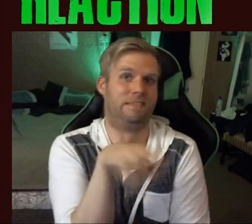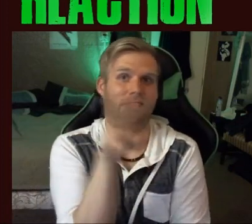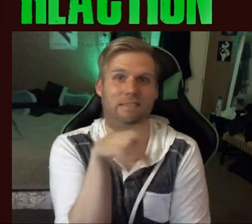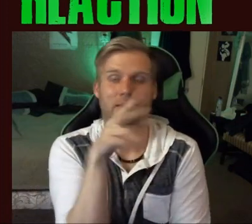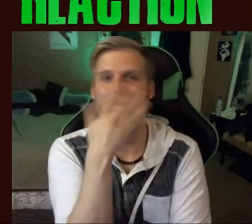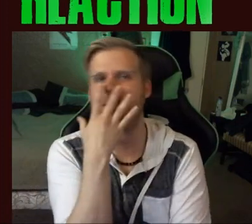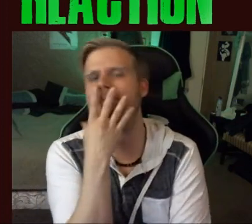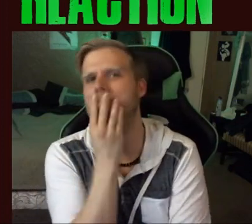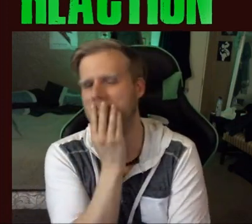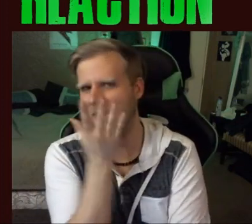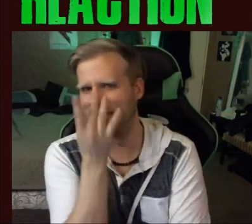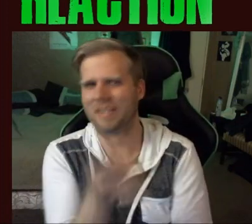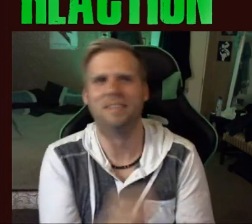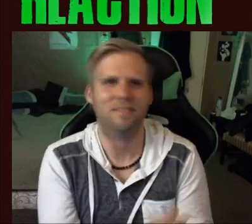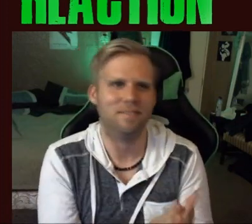so it look like interesting